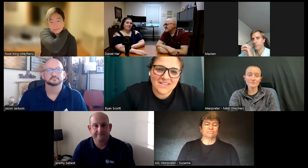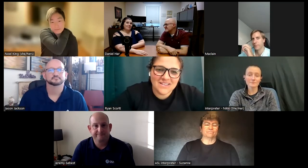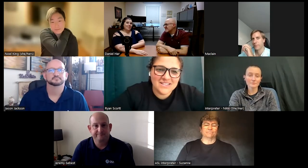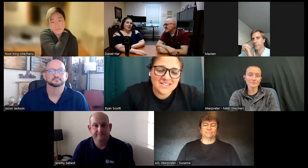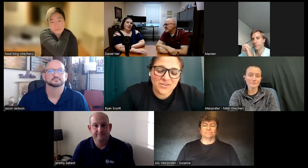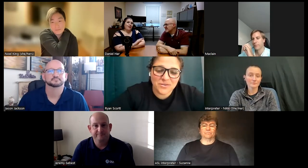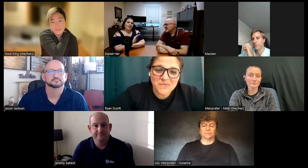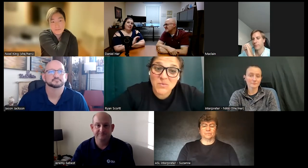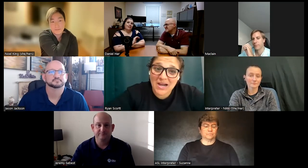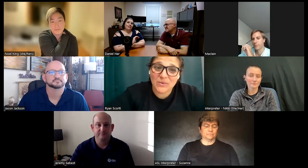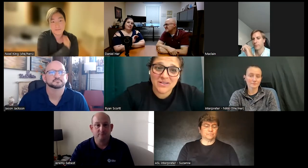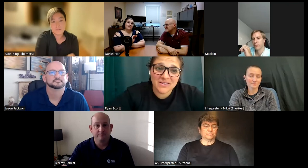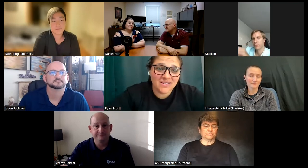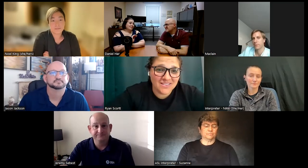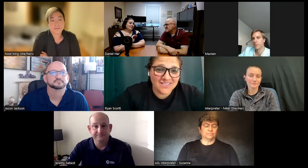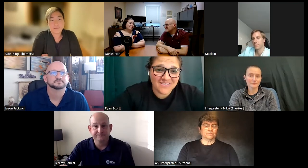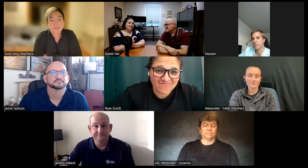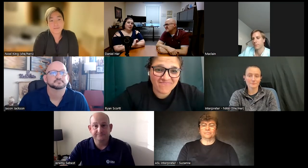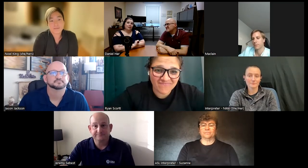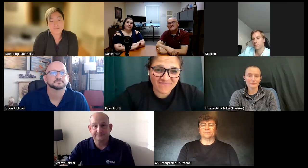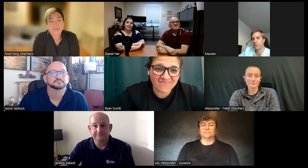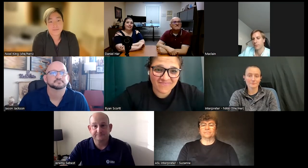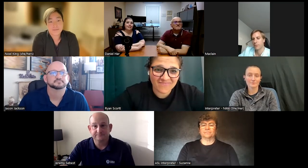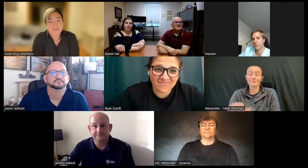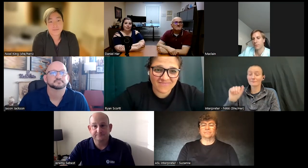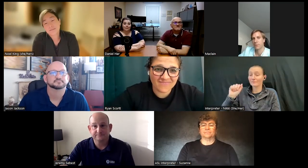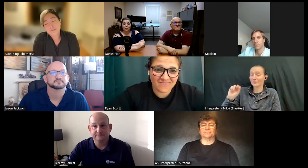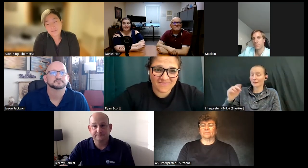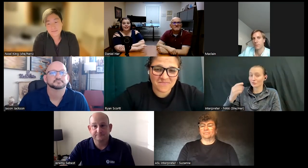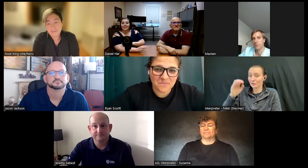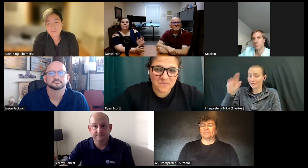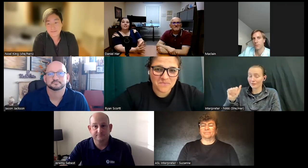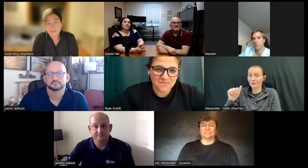this is Daniel wow all right this is Angela we did have a